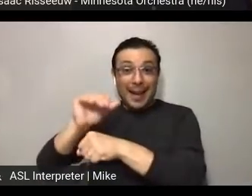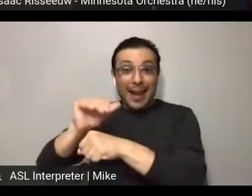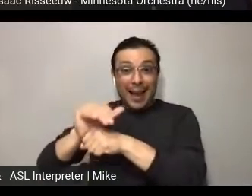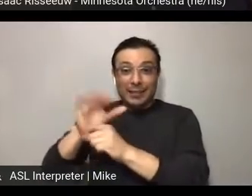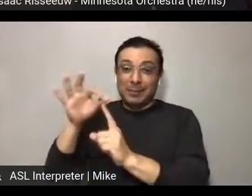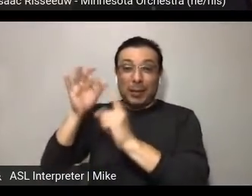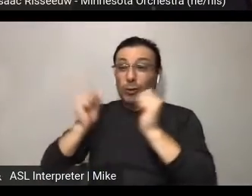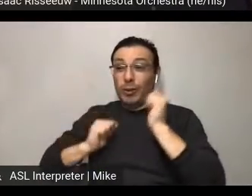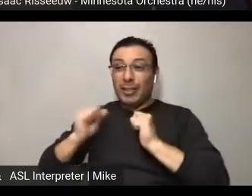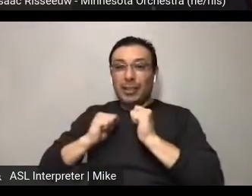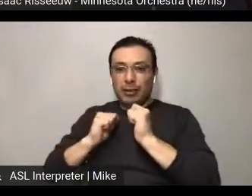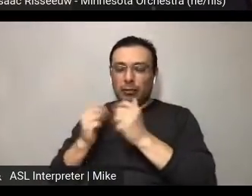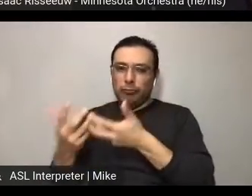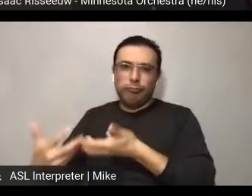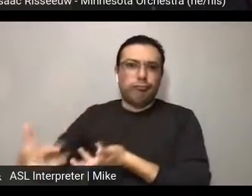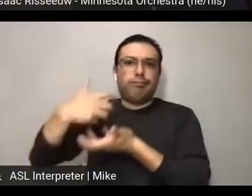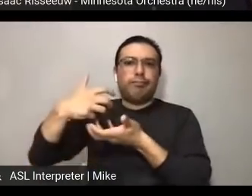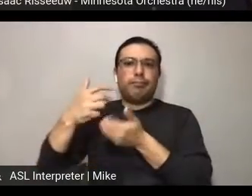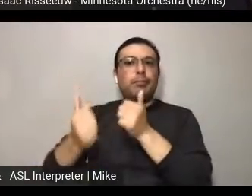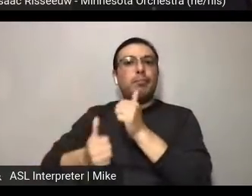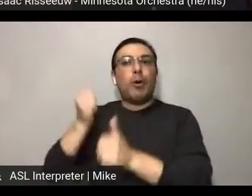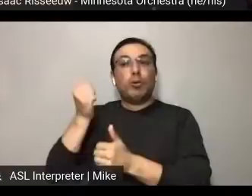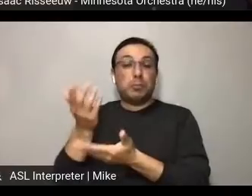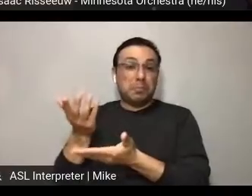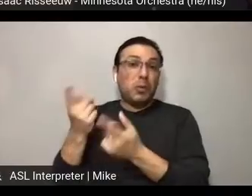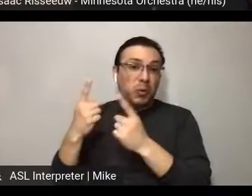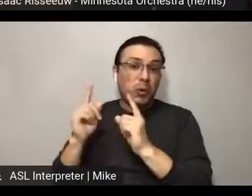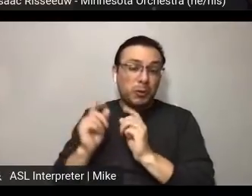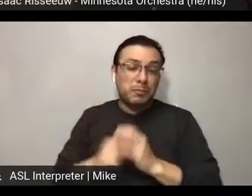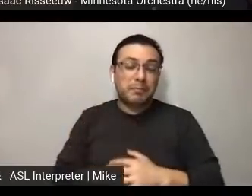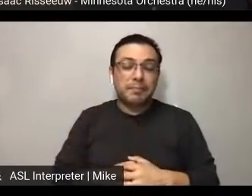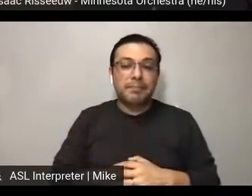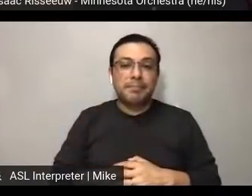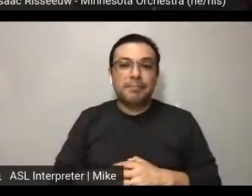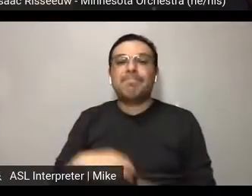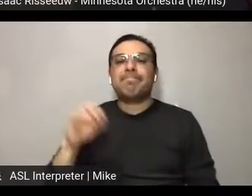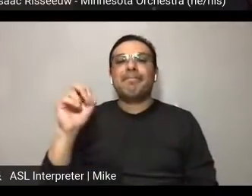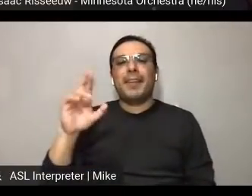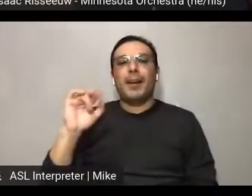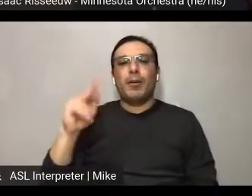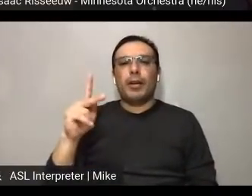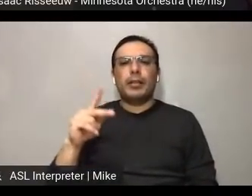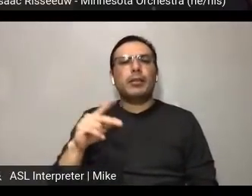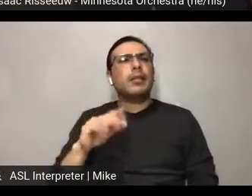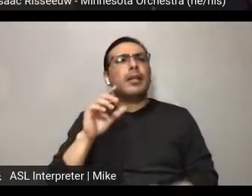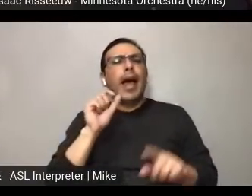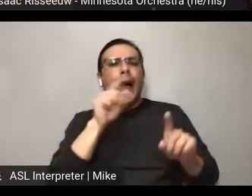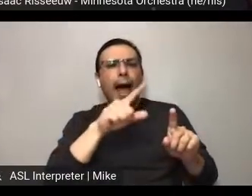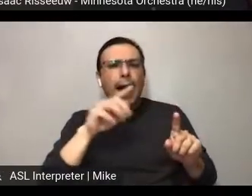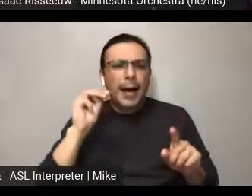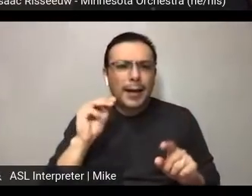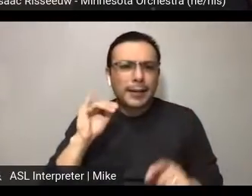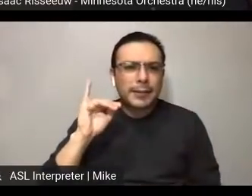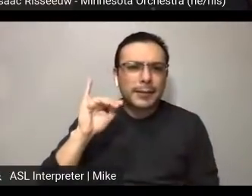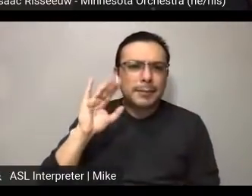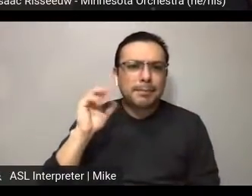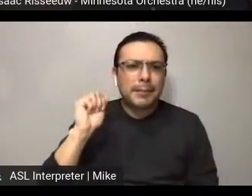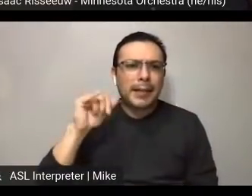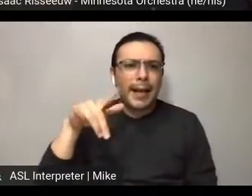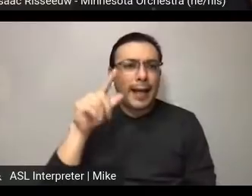Mm. Micayla, have you experimented much with online fundraising?